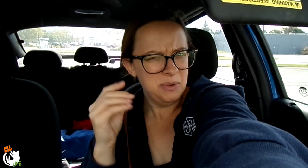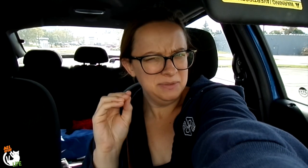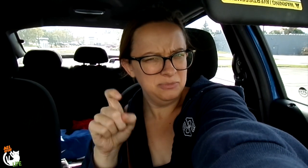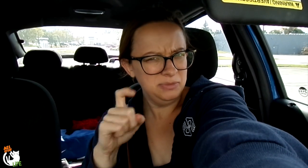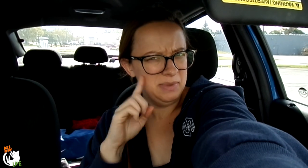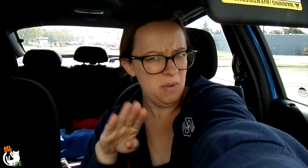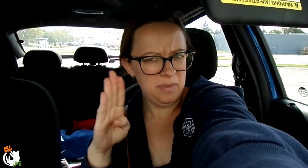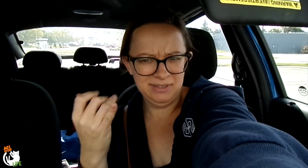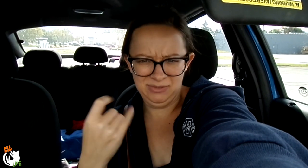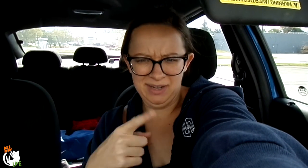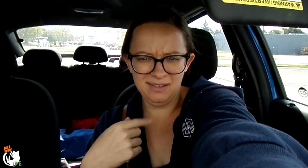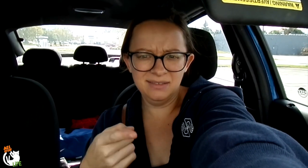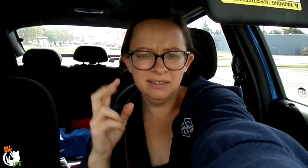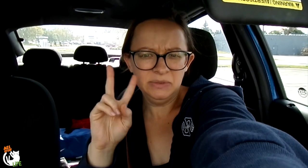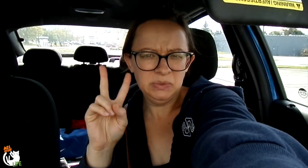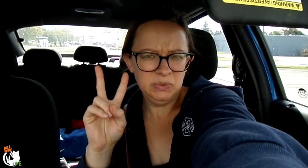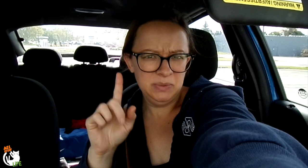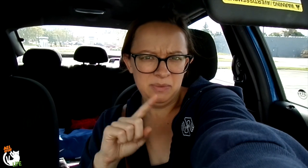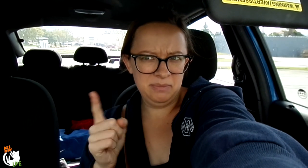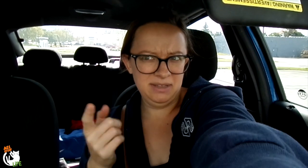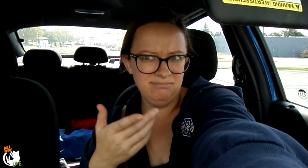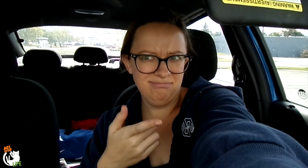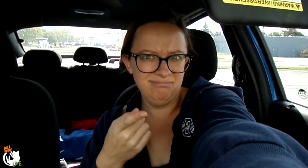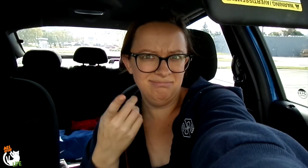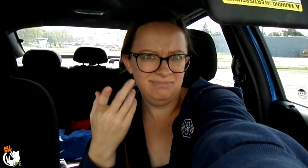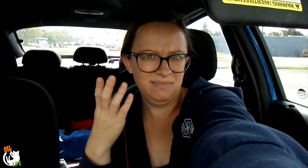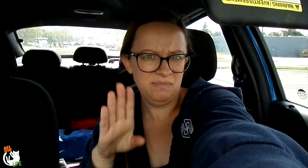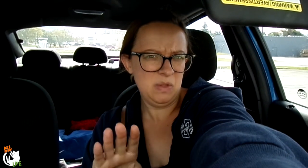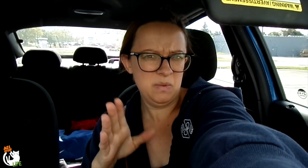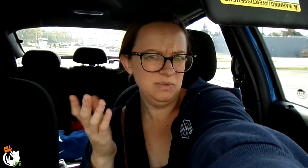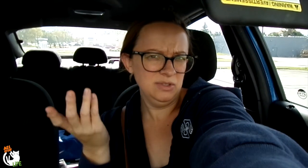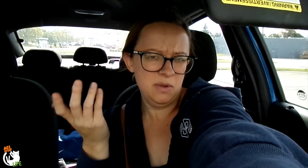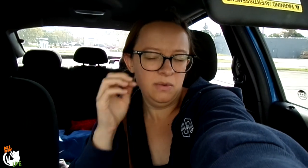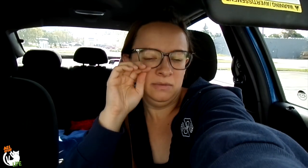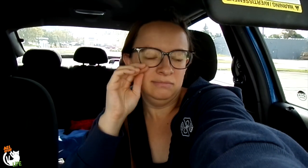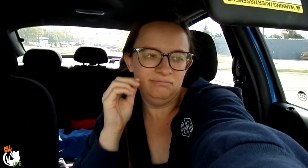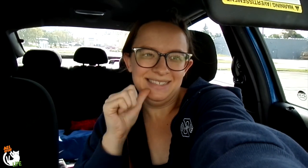I thought the post office was suppose to be open today. It said until 2p, but it seems to be closed.